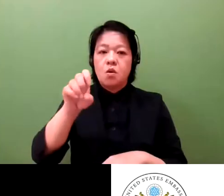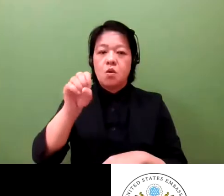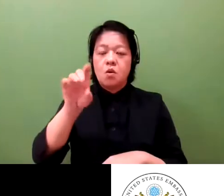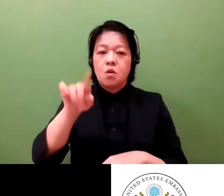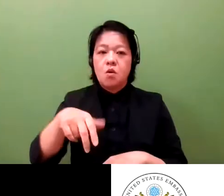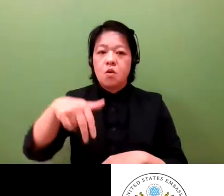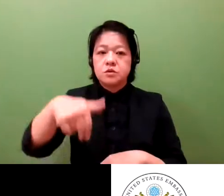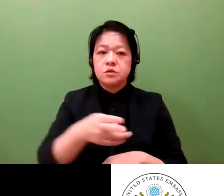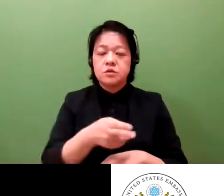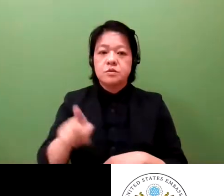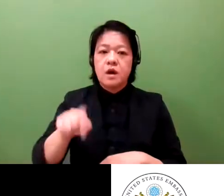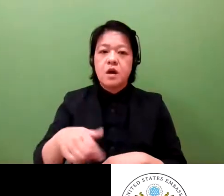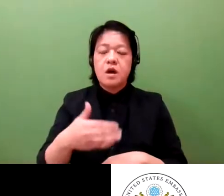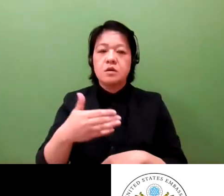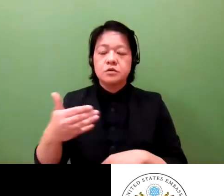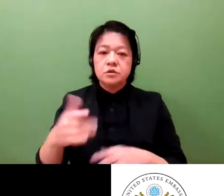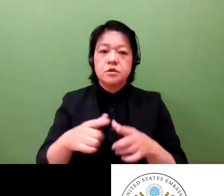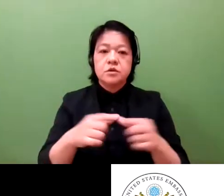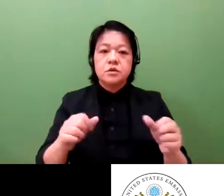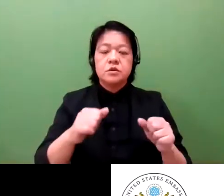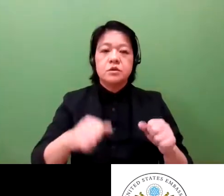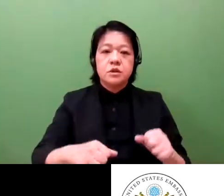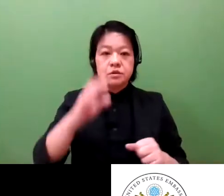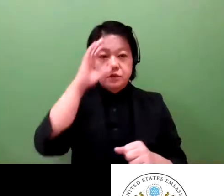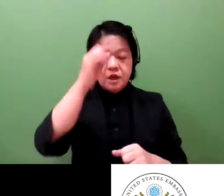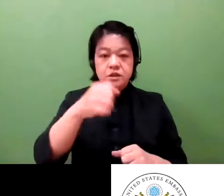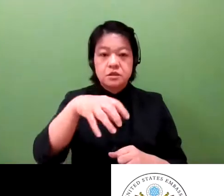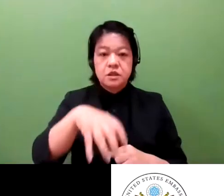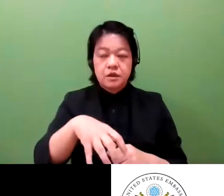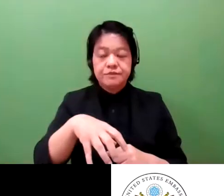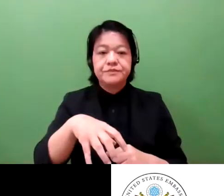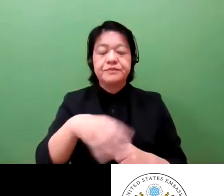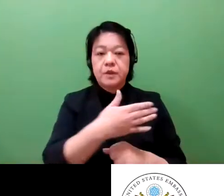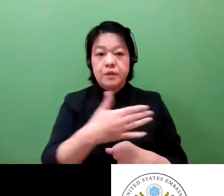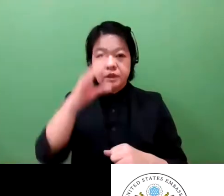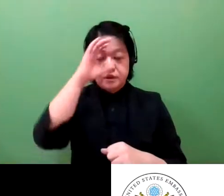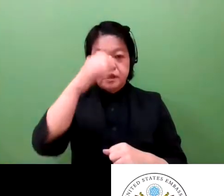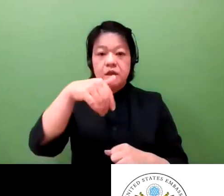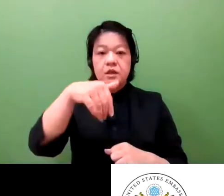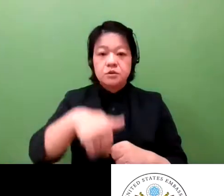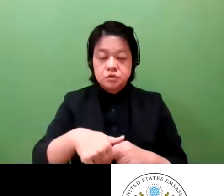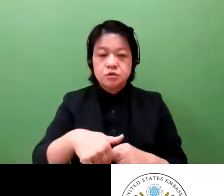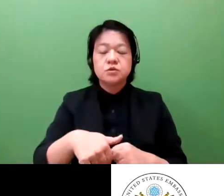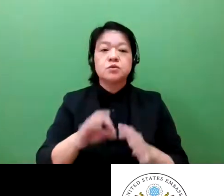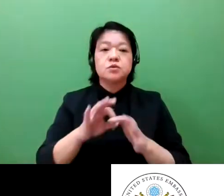and economic policy at U.S embassy Tokyo, who will introduce and moderate our panel.